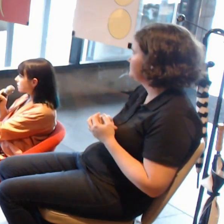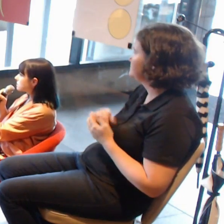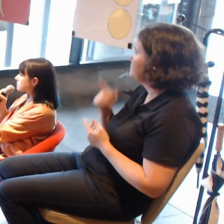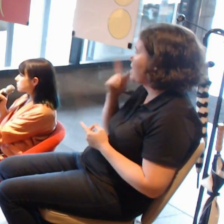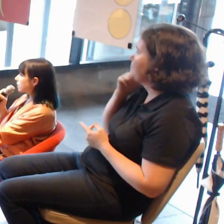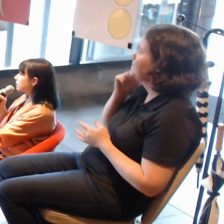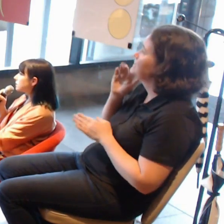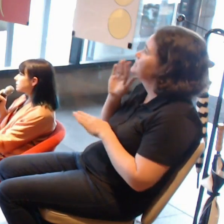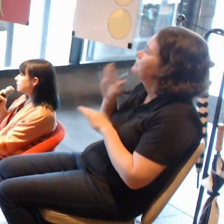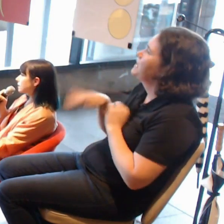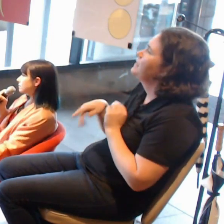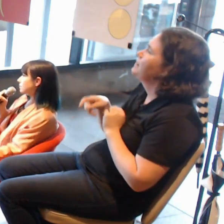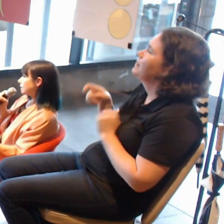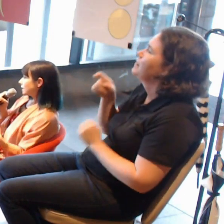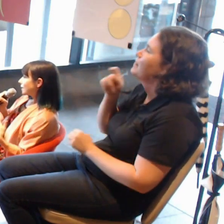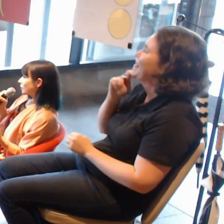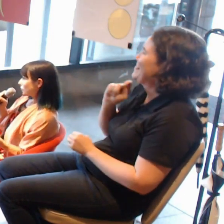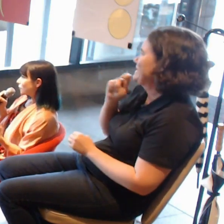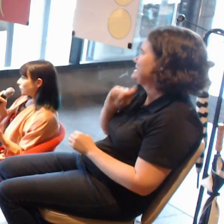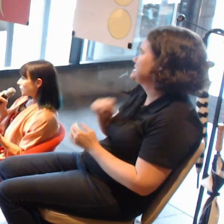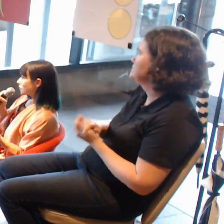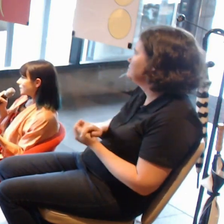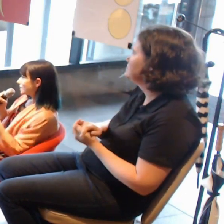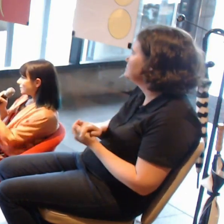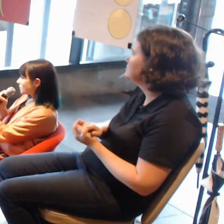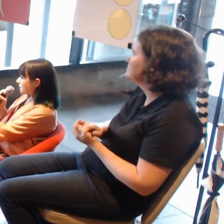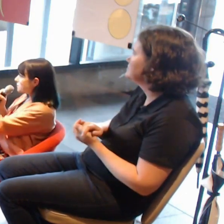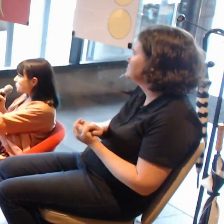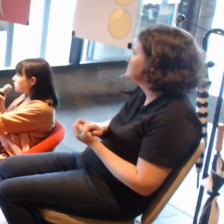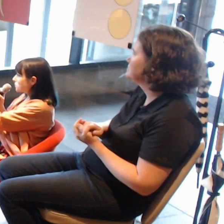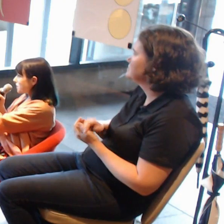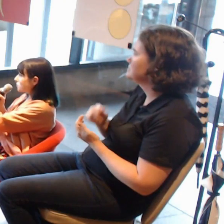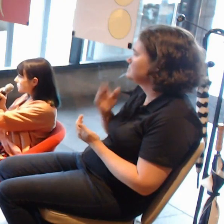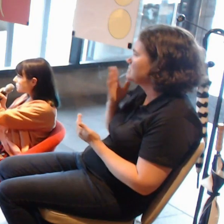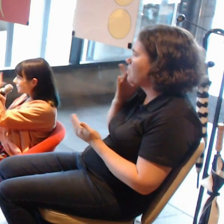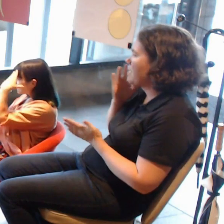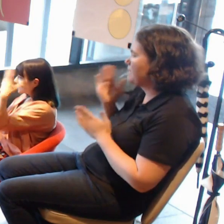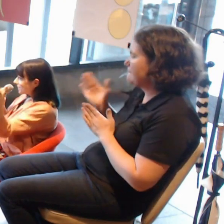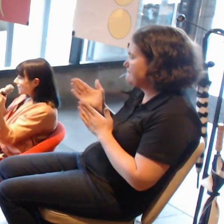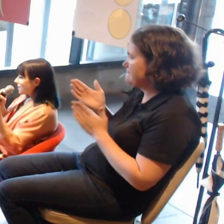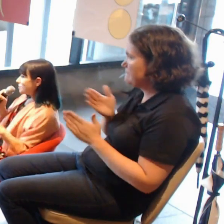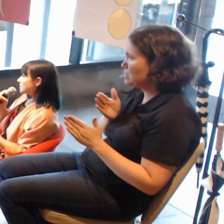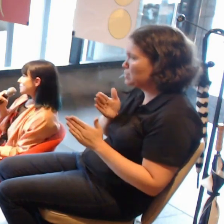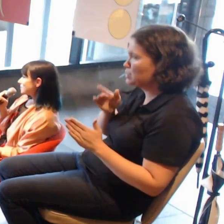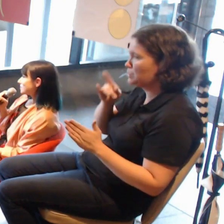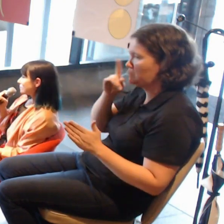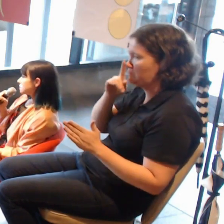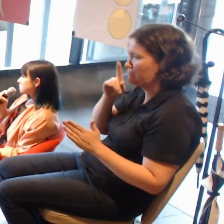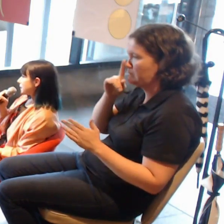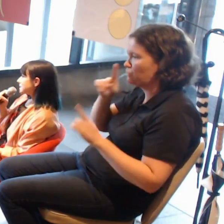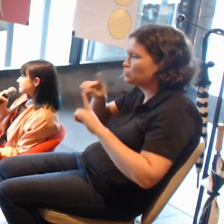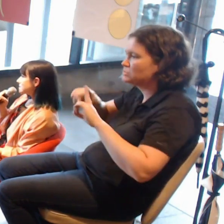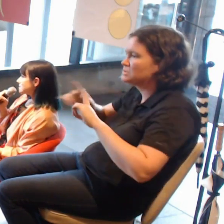When we transport people to different spaces, how does that change how we all start